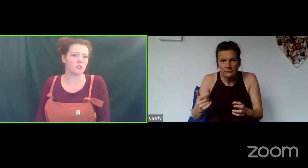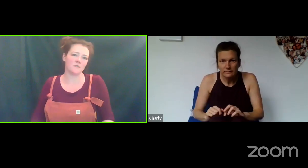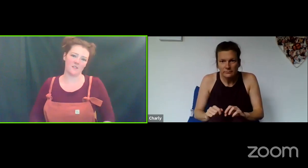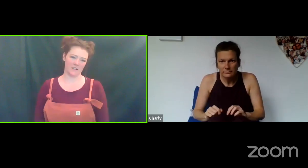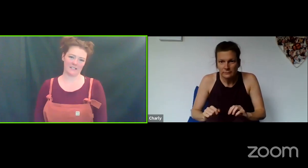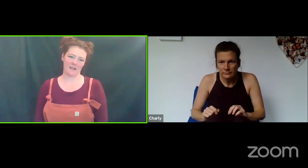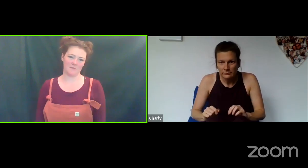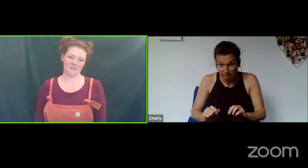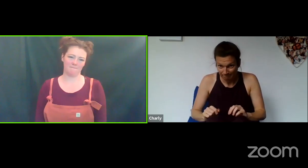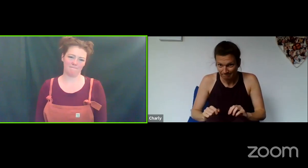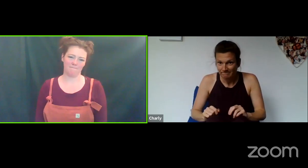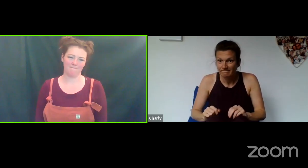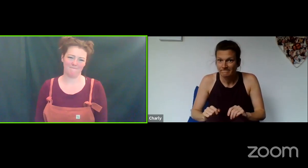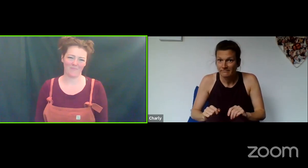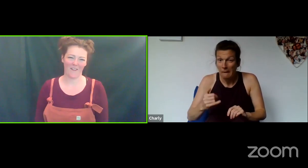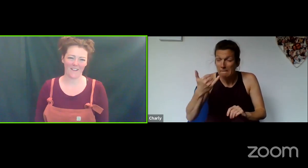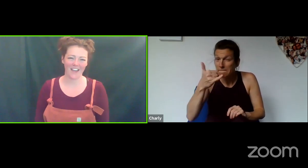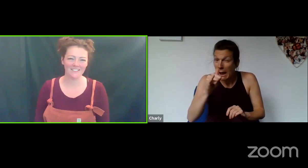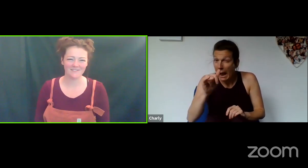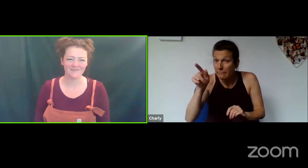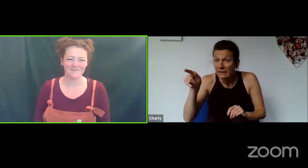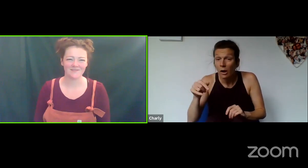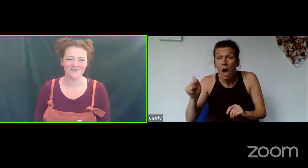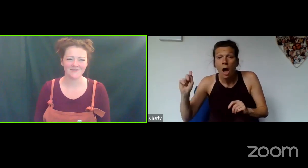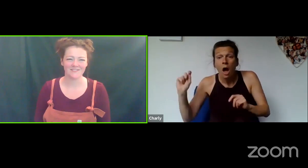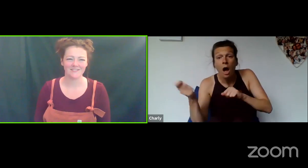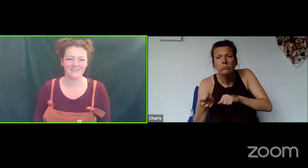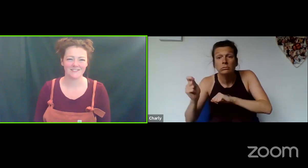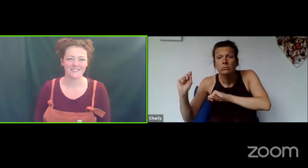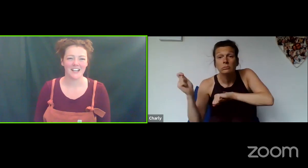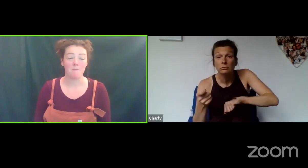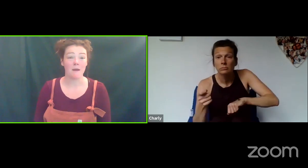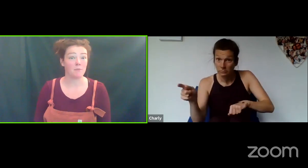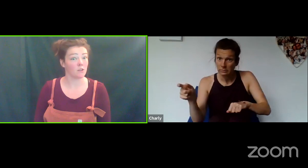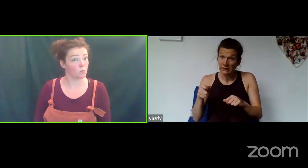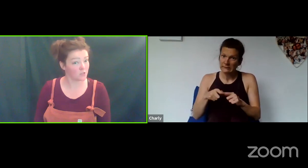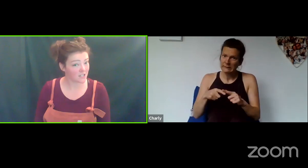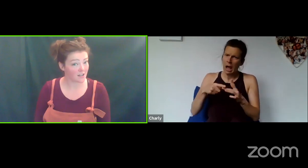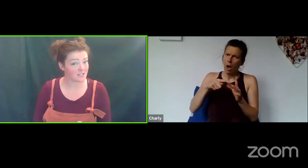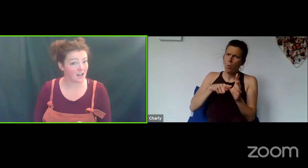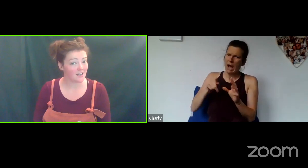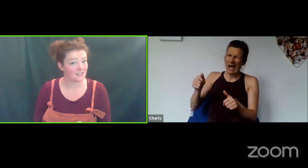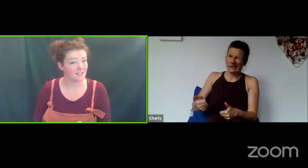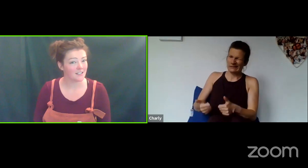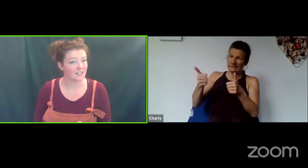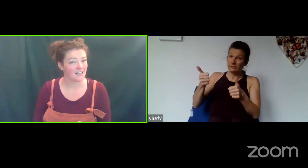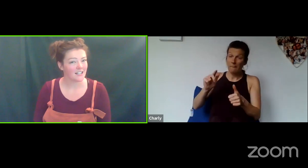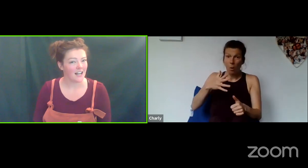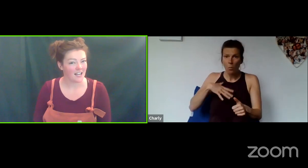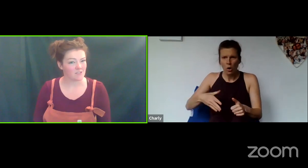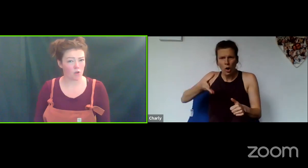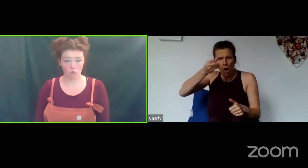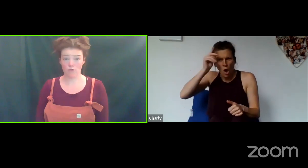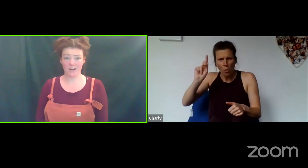lots of different exams. OK, maybe The Woodcutter is really, really